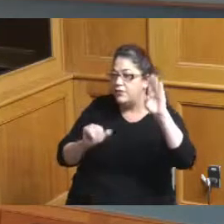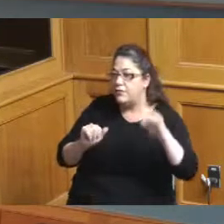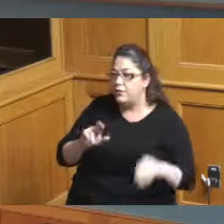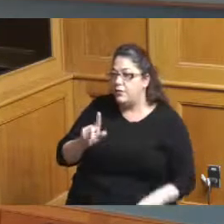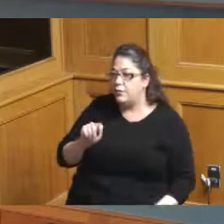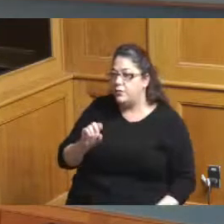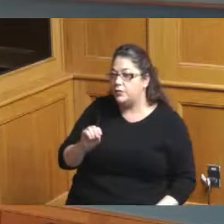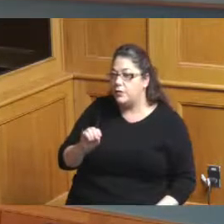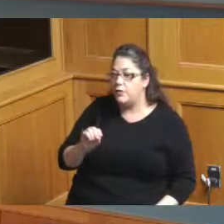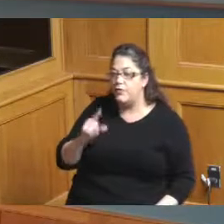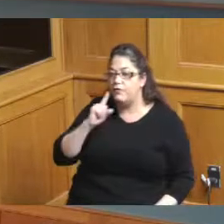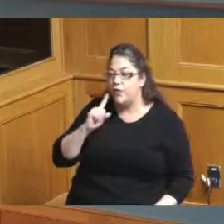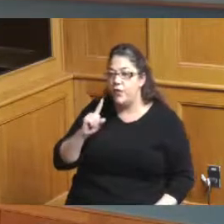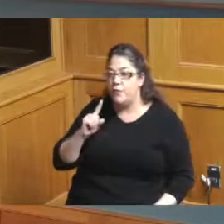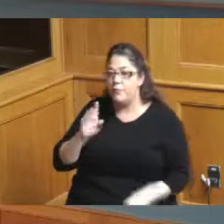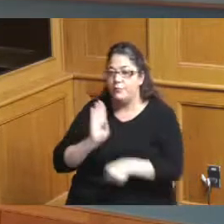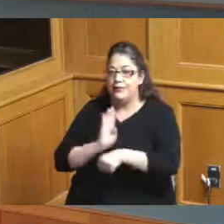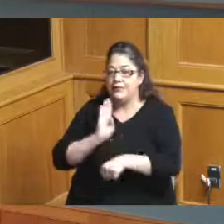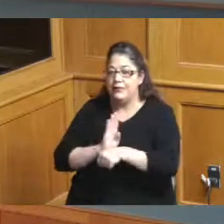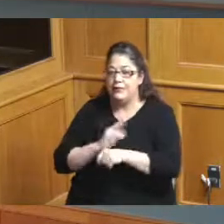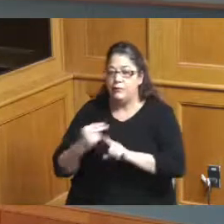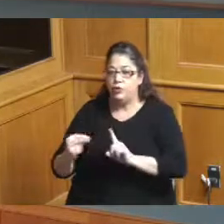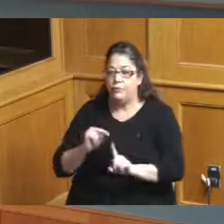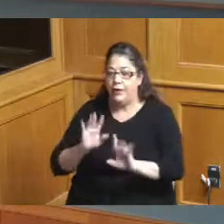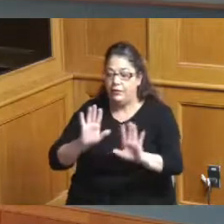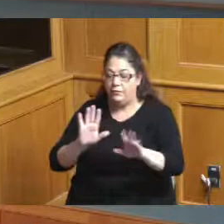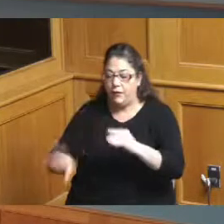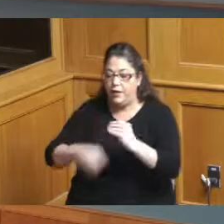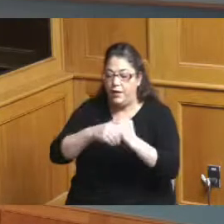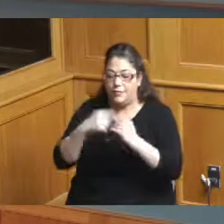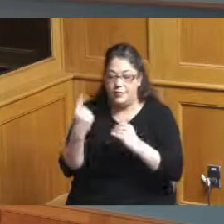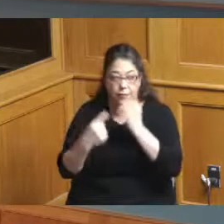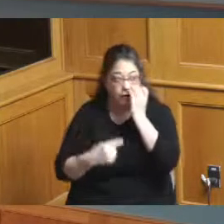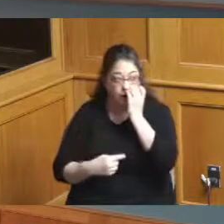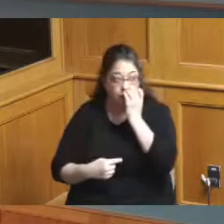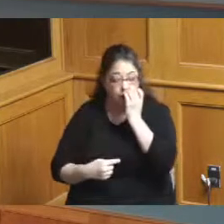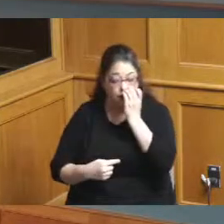order of business perspective so I think as it relates to the question about the scope of work